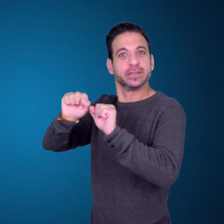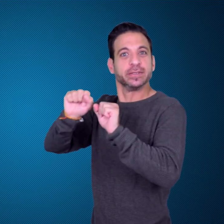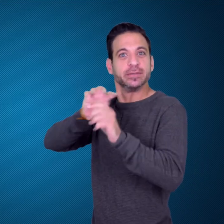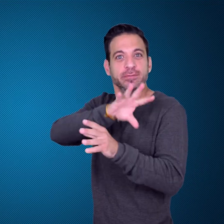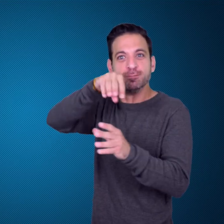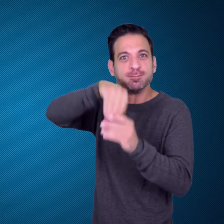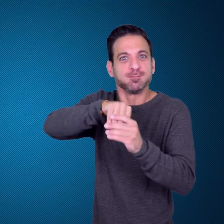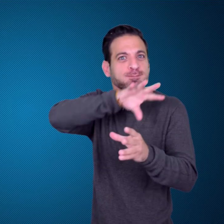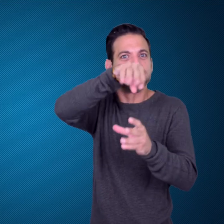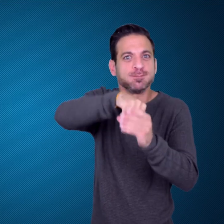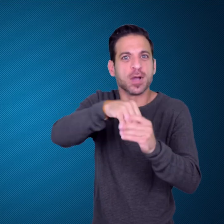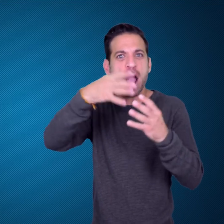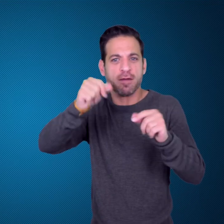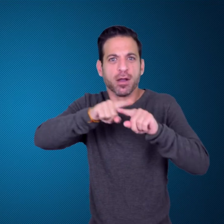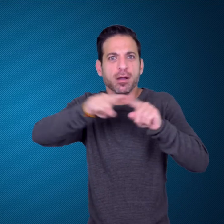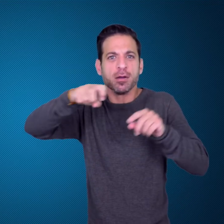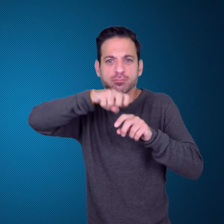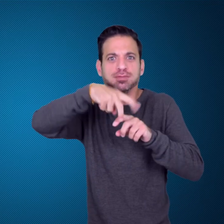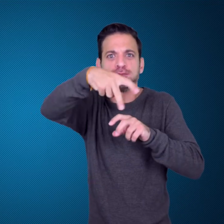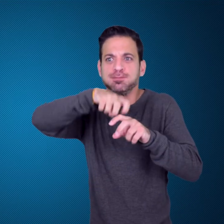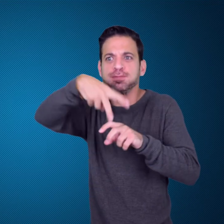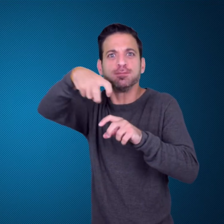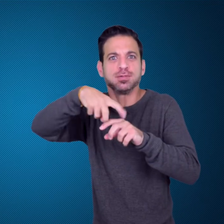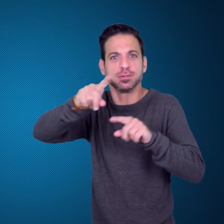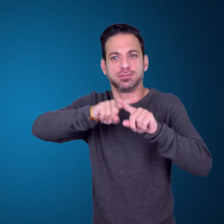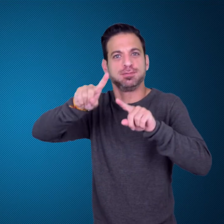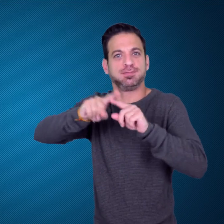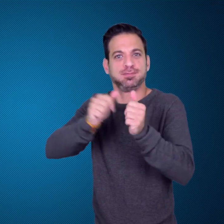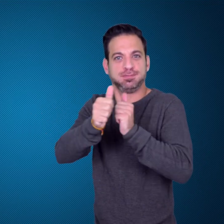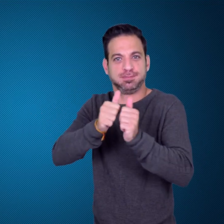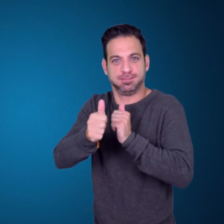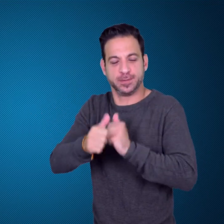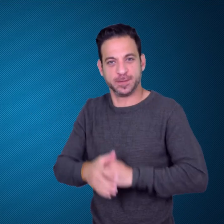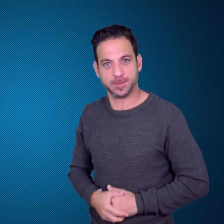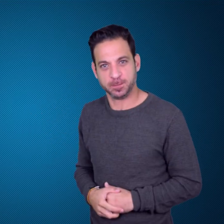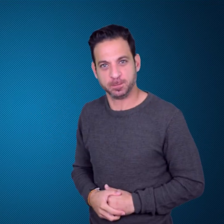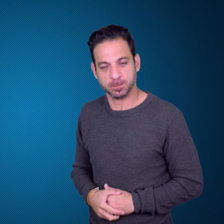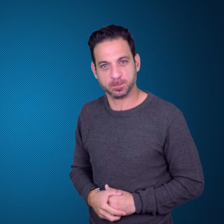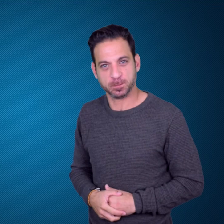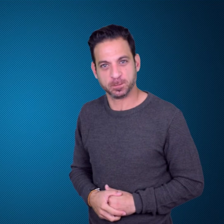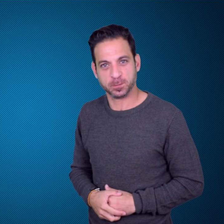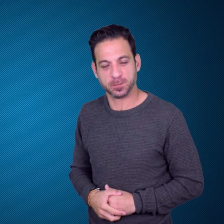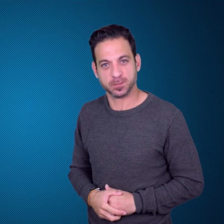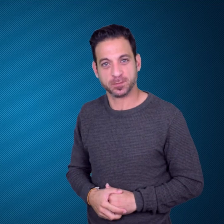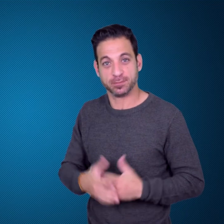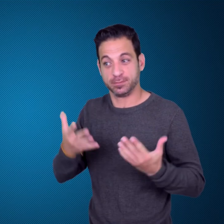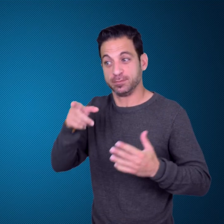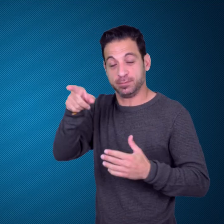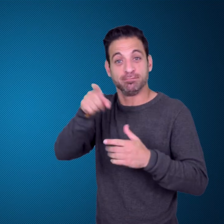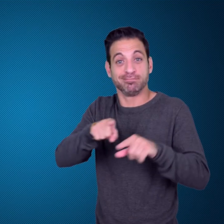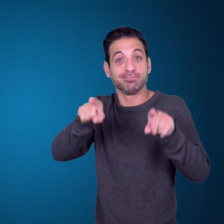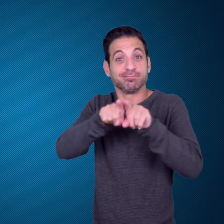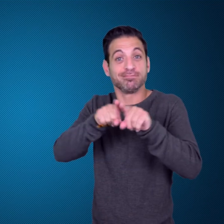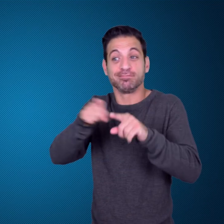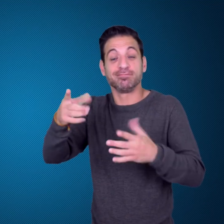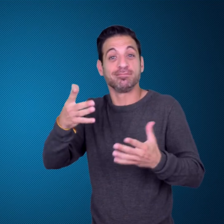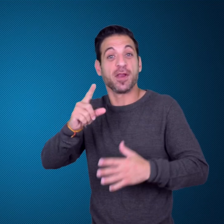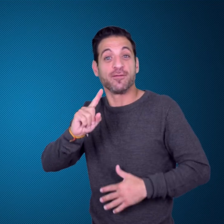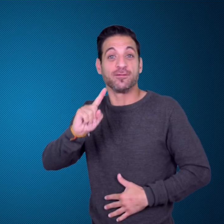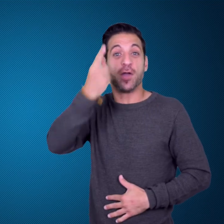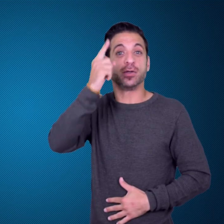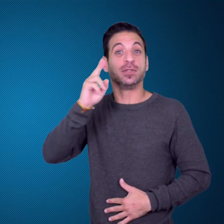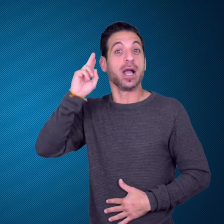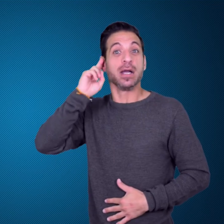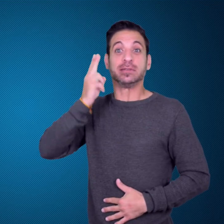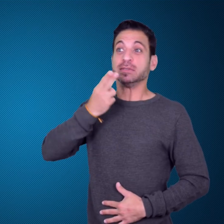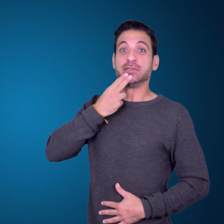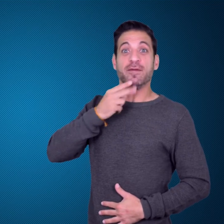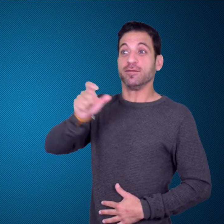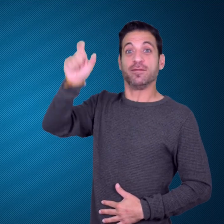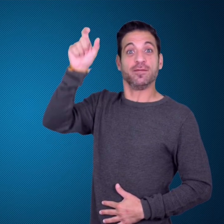and 10-meter platform events. He was also the first deaf person